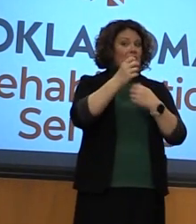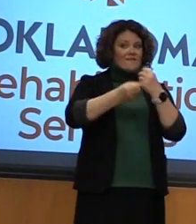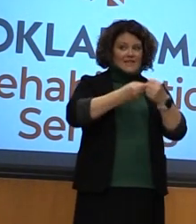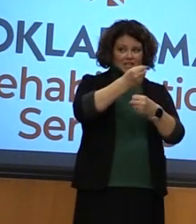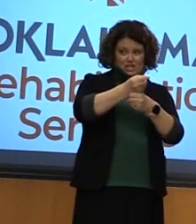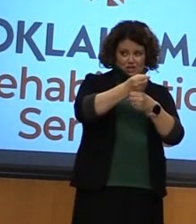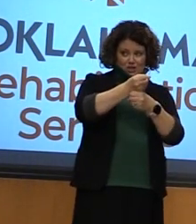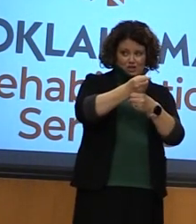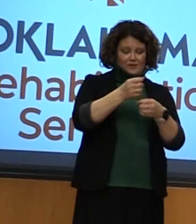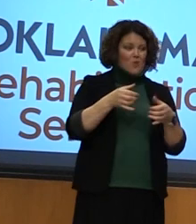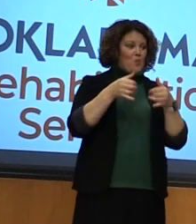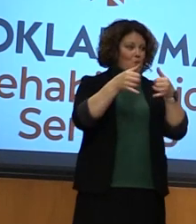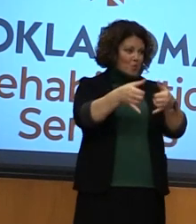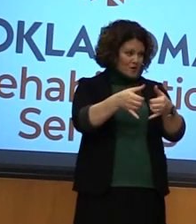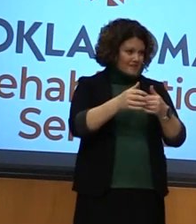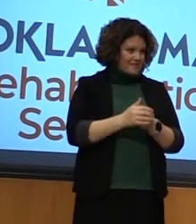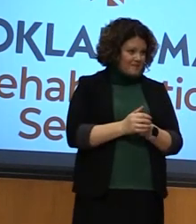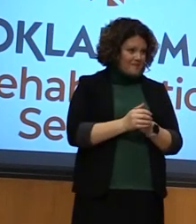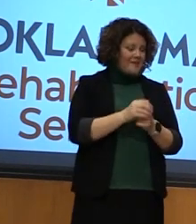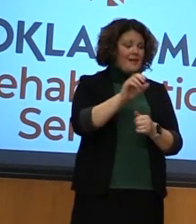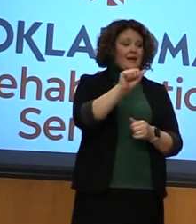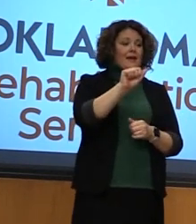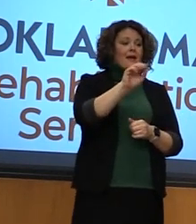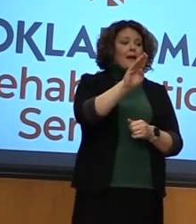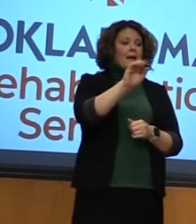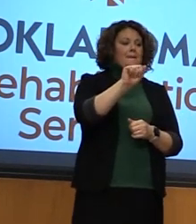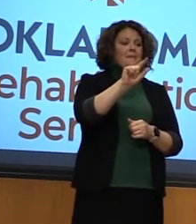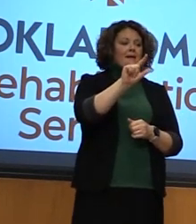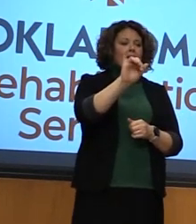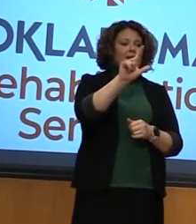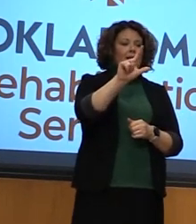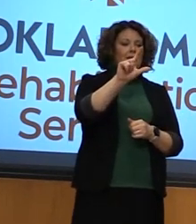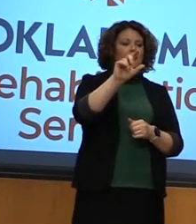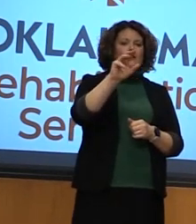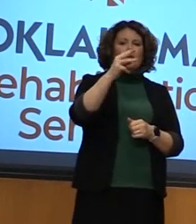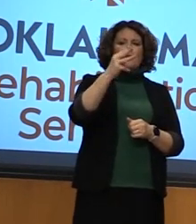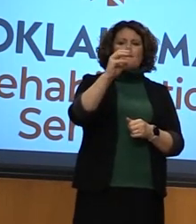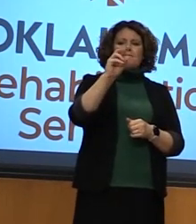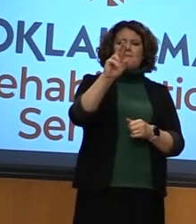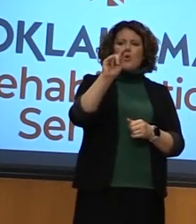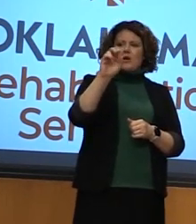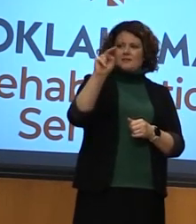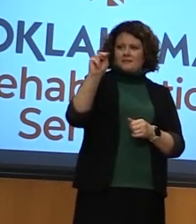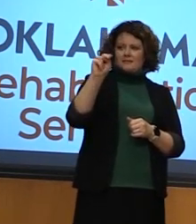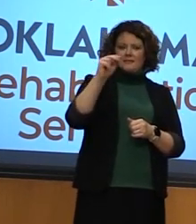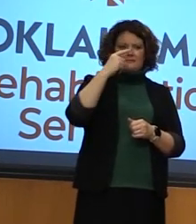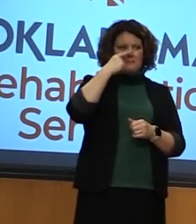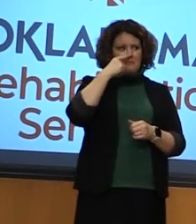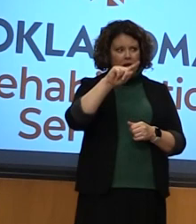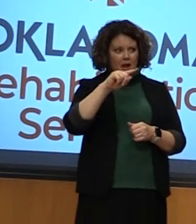award who goes to Abigail Norton, and Abigail if you want to make your way and stand before